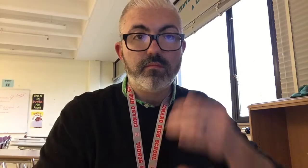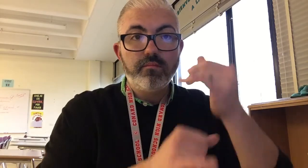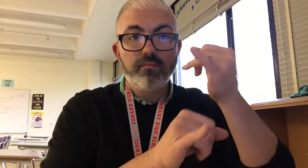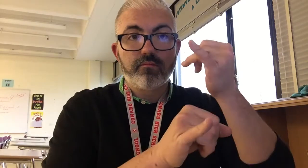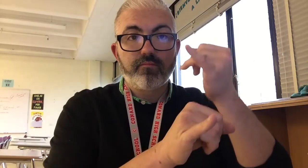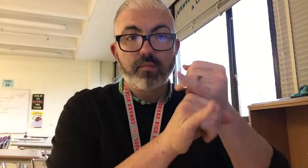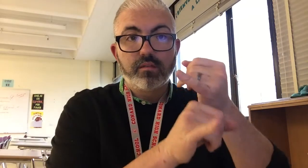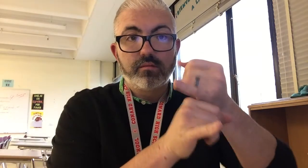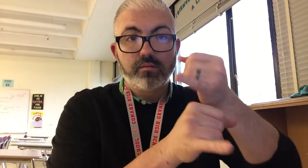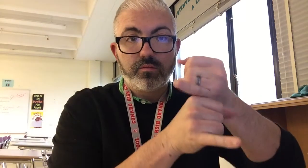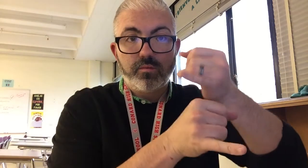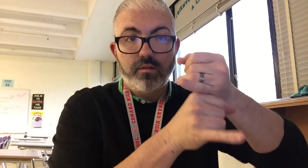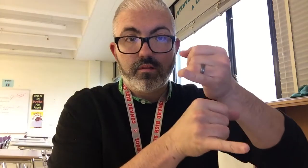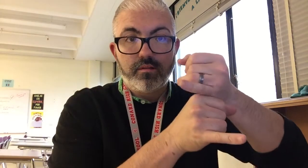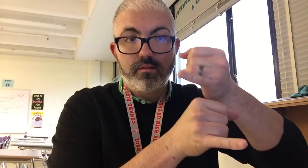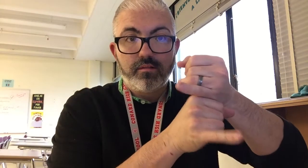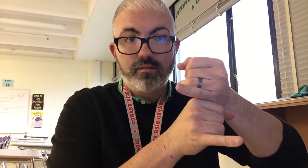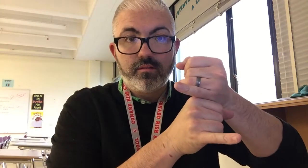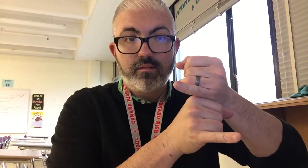RESIDENTIAL SCHOOL